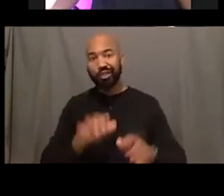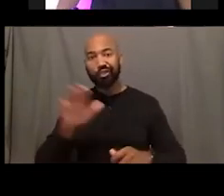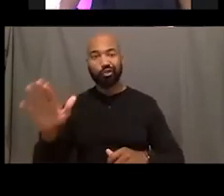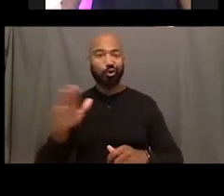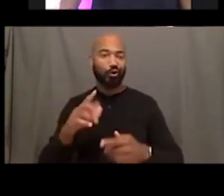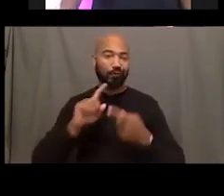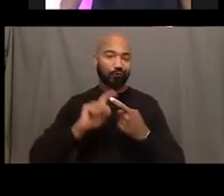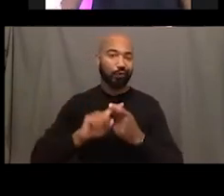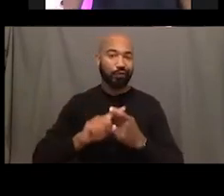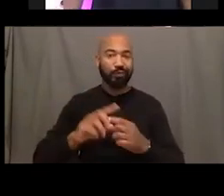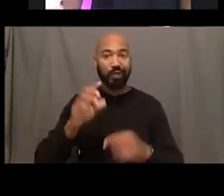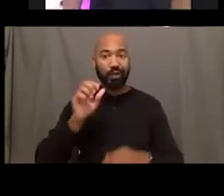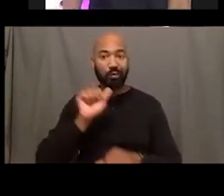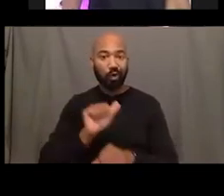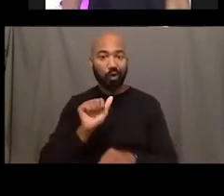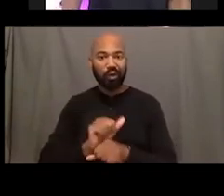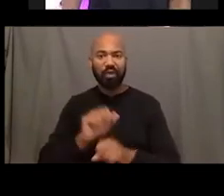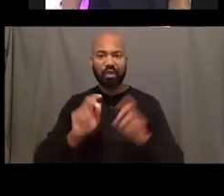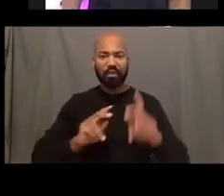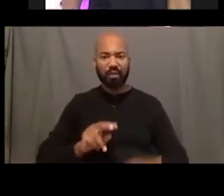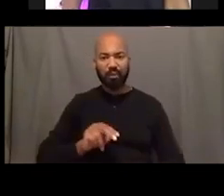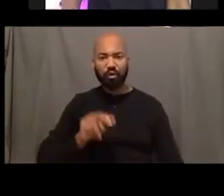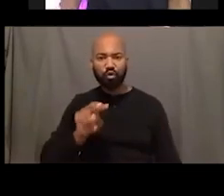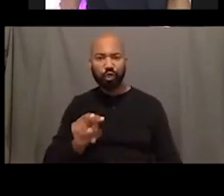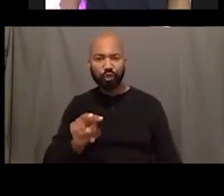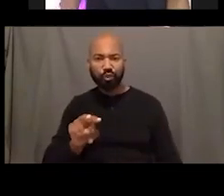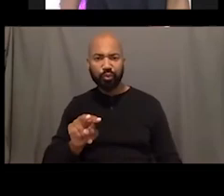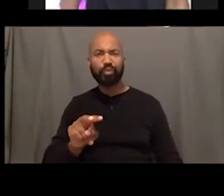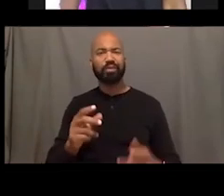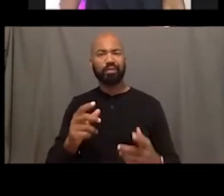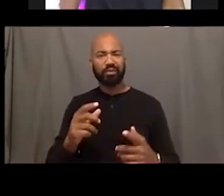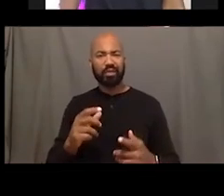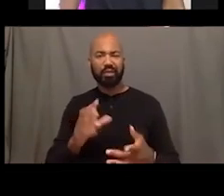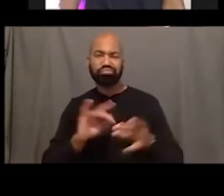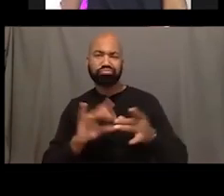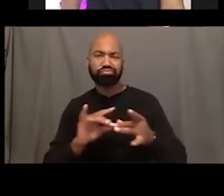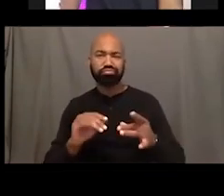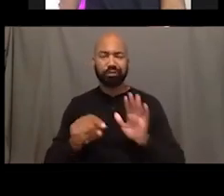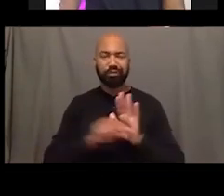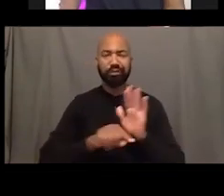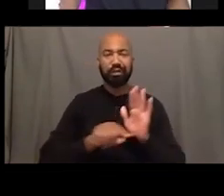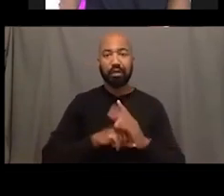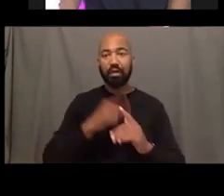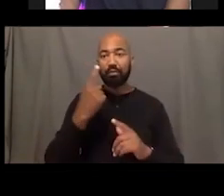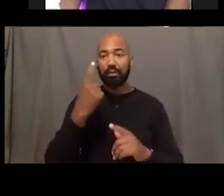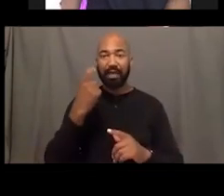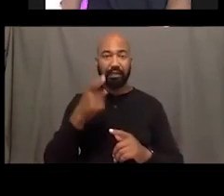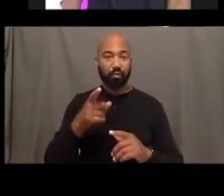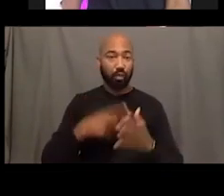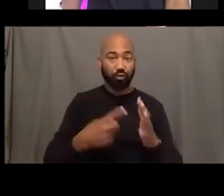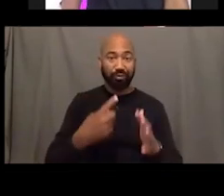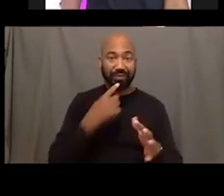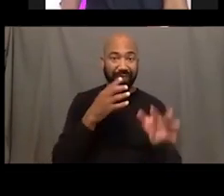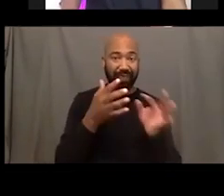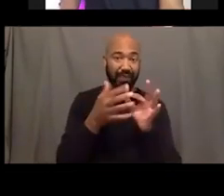and just people look at you in a totally different way just based on the things that you said and you probably didn't mean it that way or probably, everything may, us